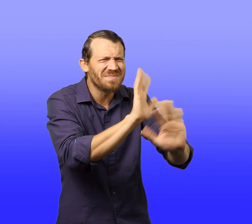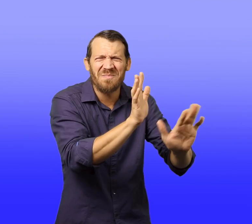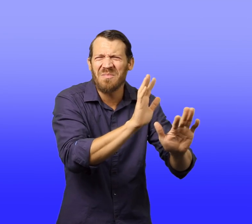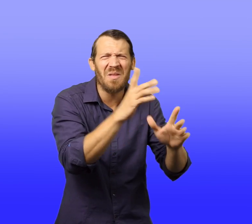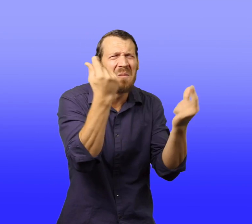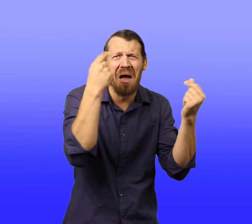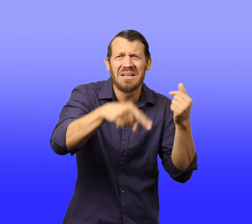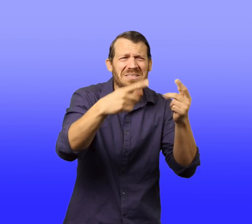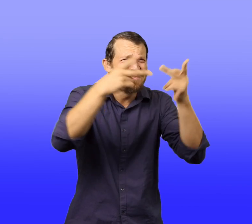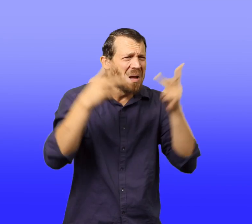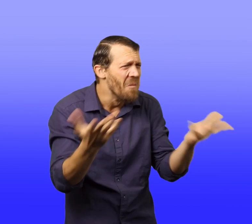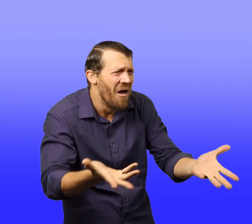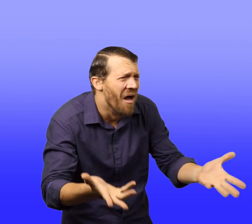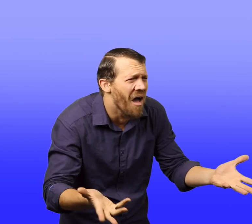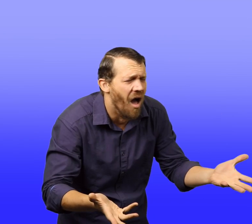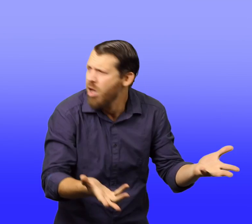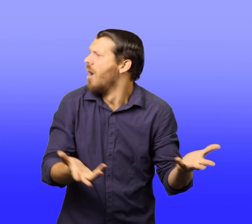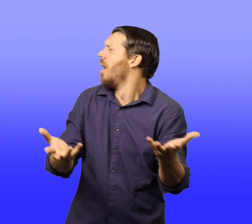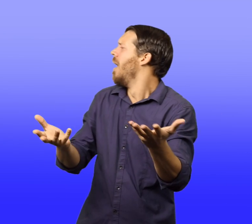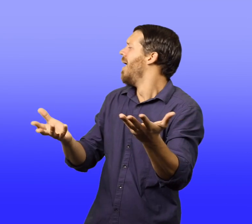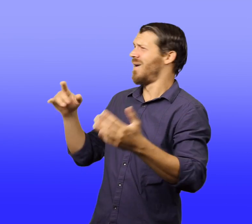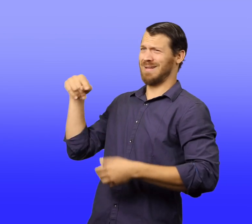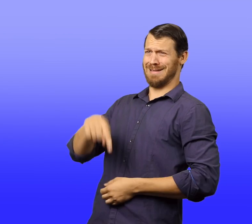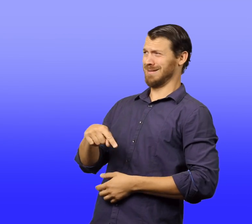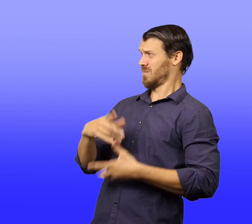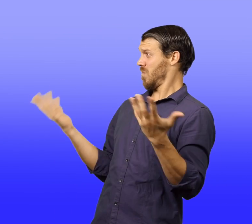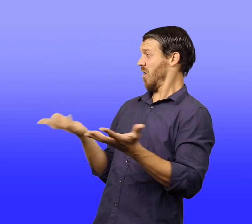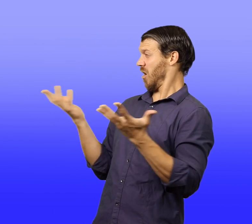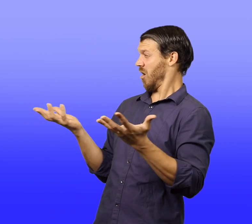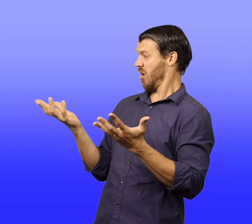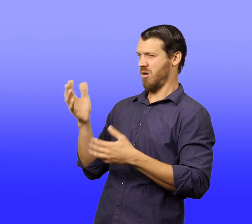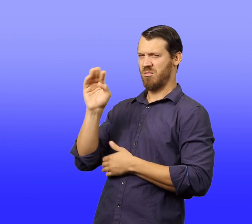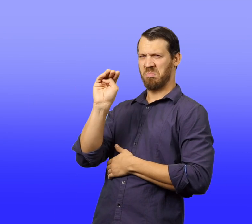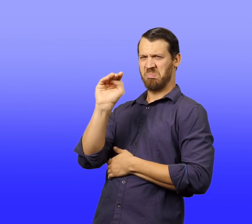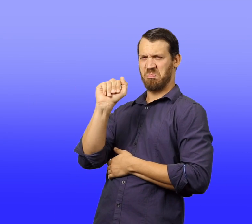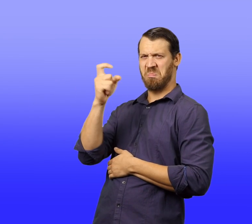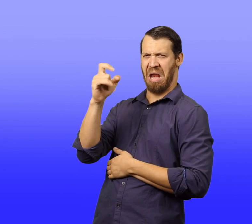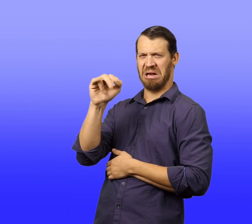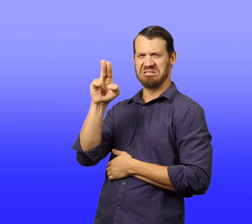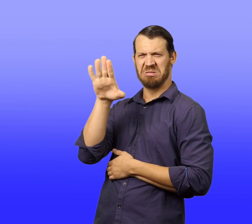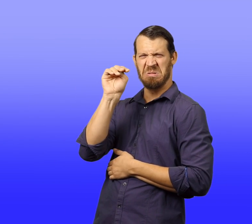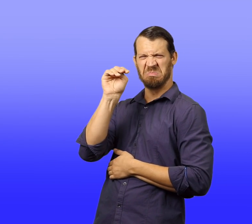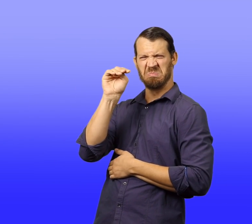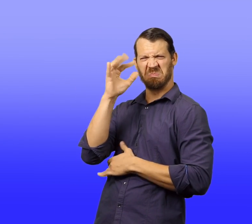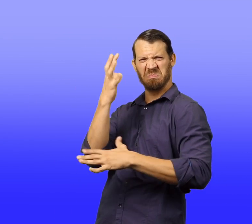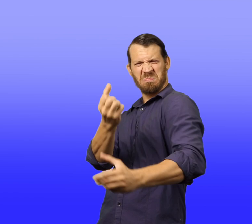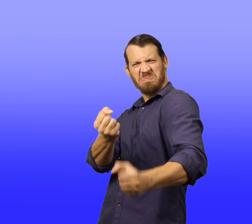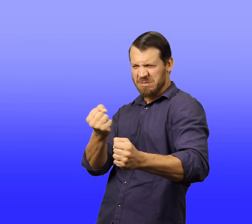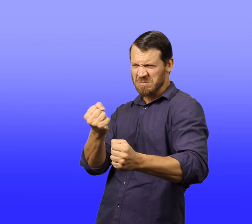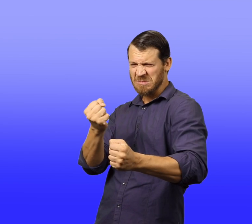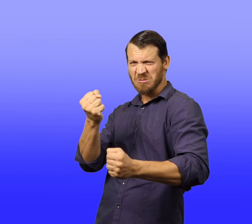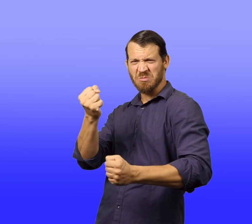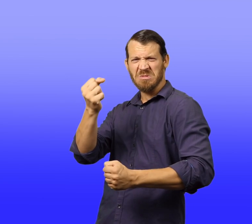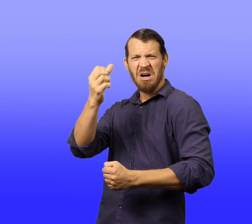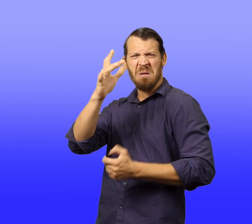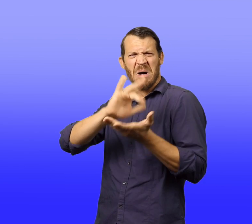A workman climbed one of the stacks. "What is this place?" Walter called out.